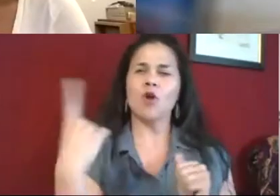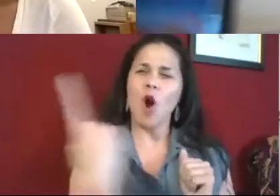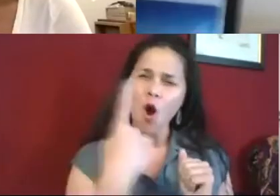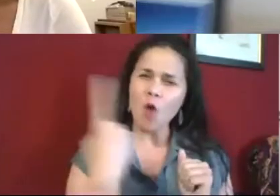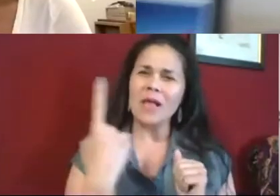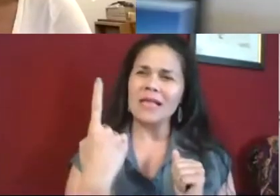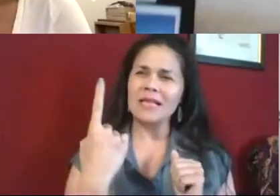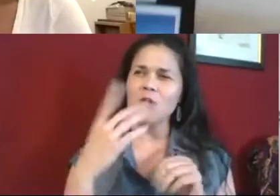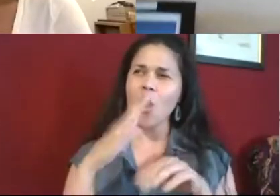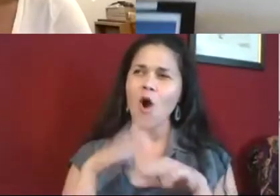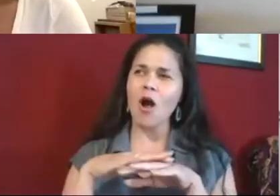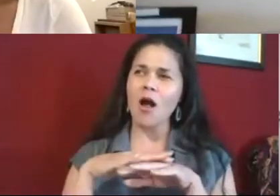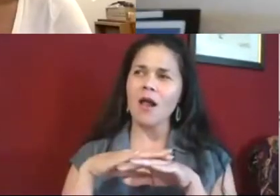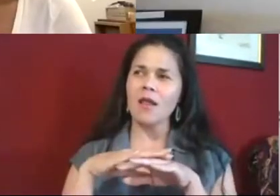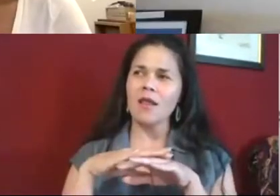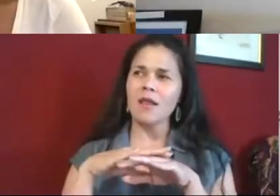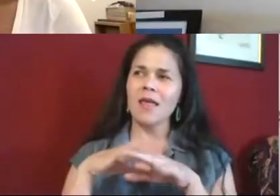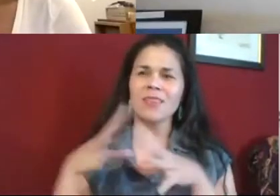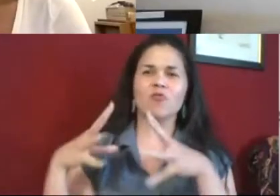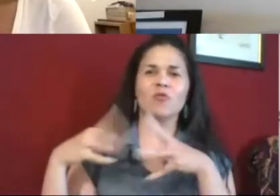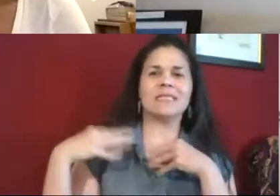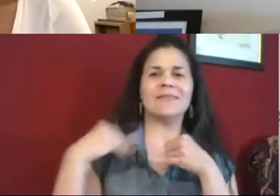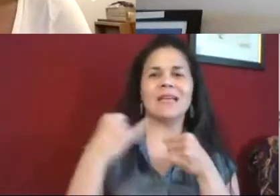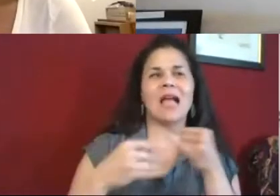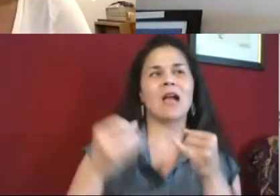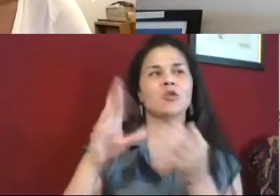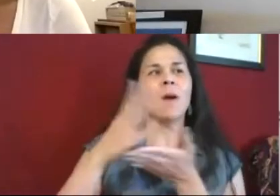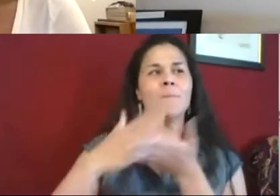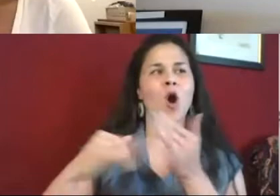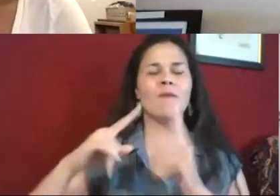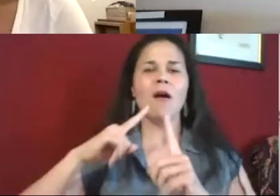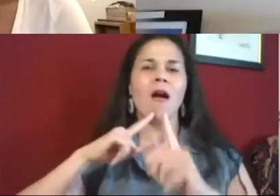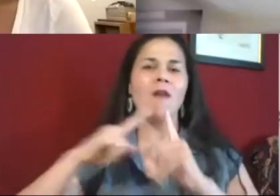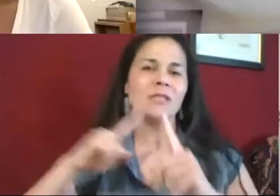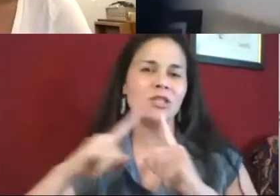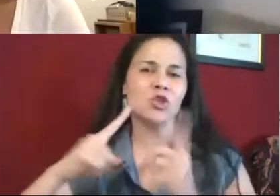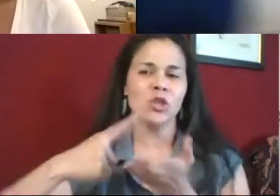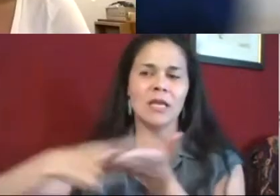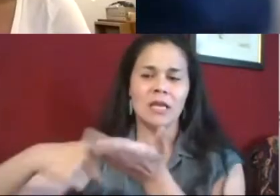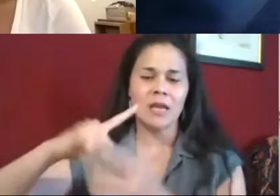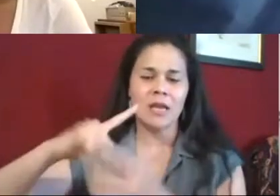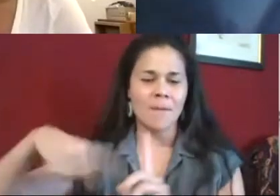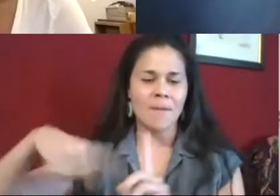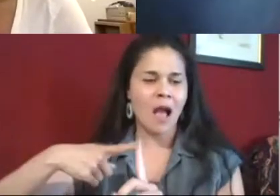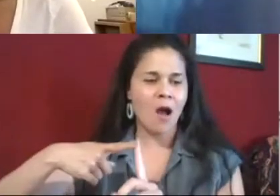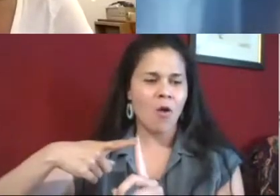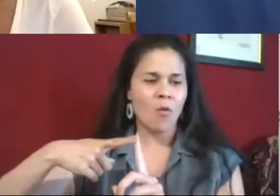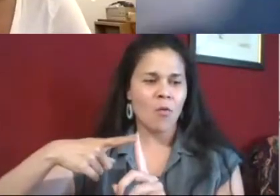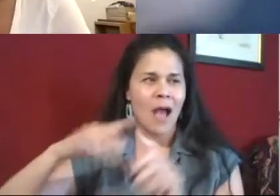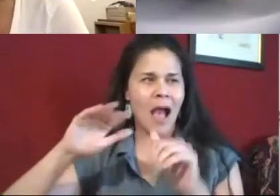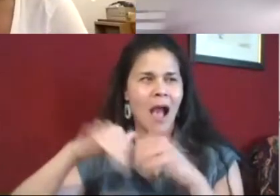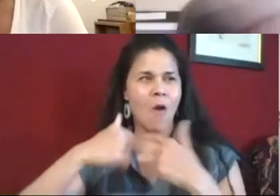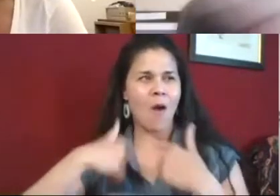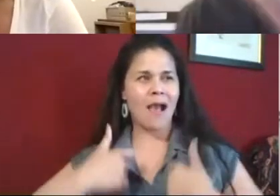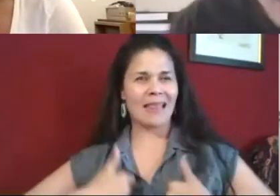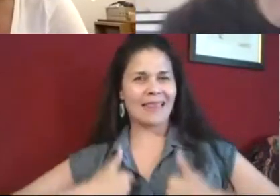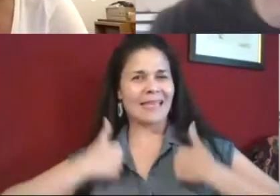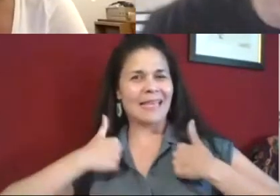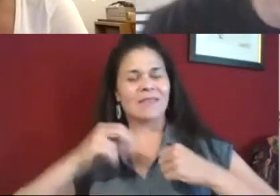like no matter what I did, it was always on the receiving end of the conversation